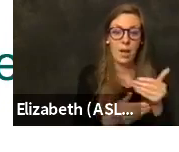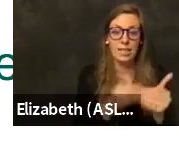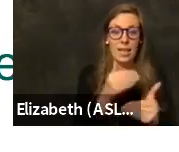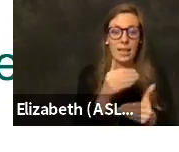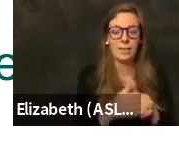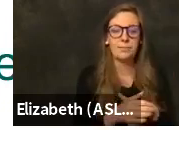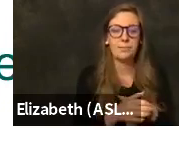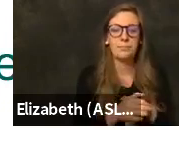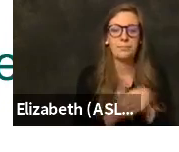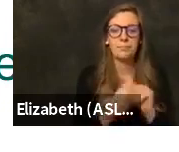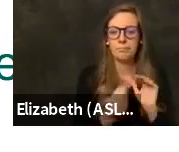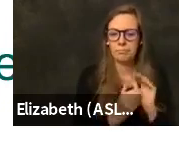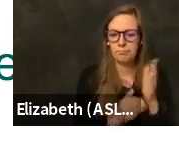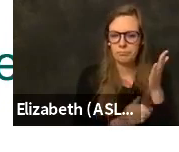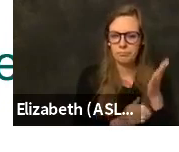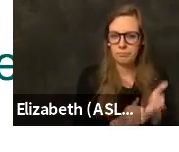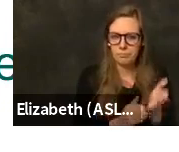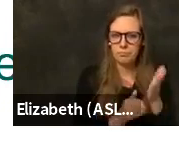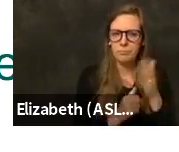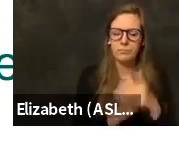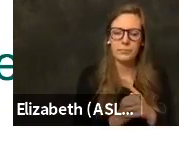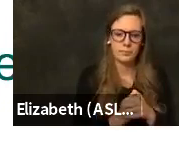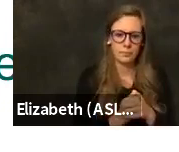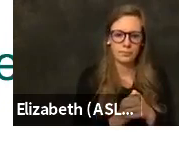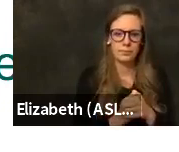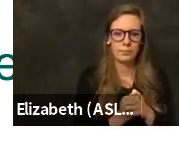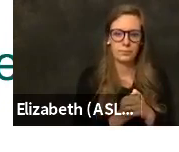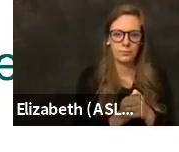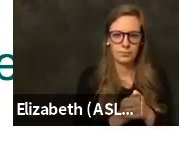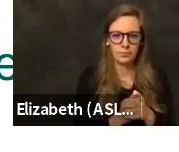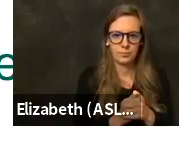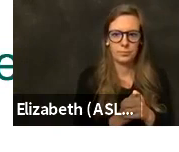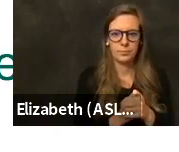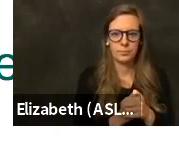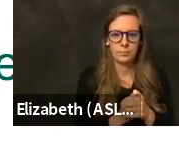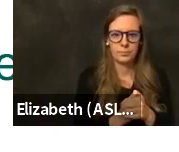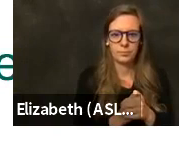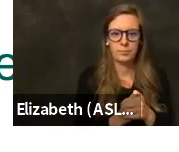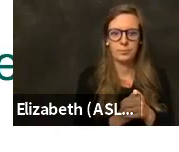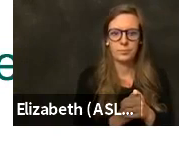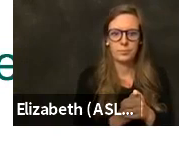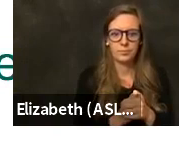So now I'd like to go over information about what proportion of our population has been vaccinated.